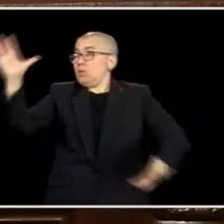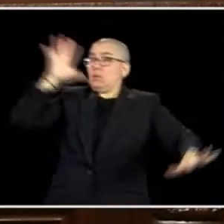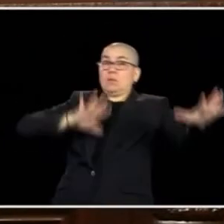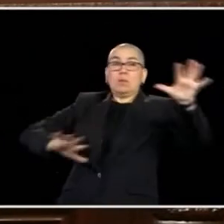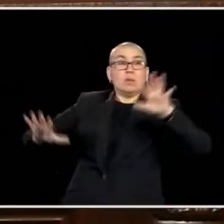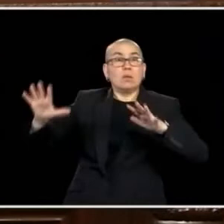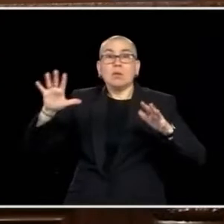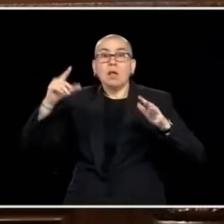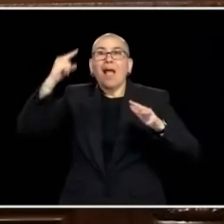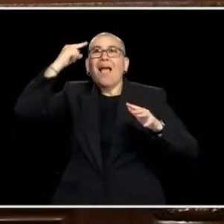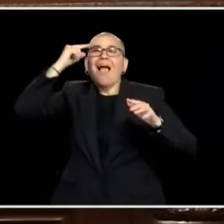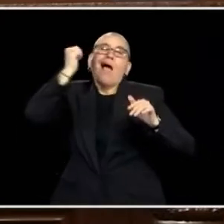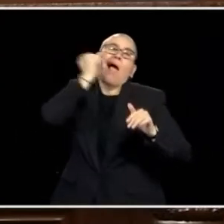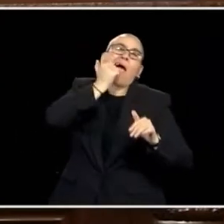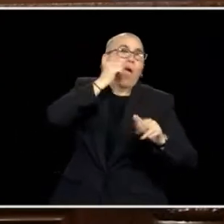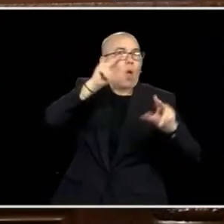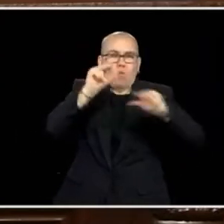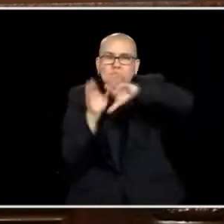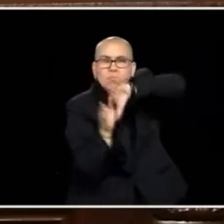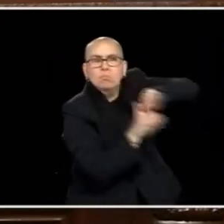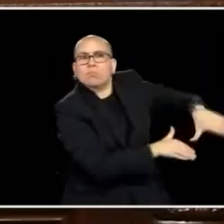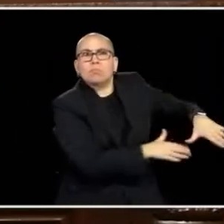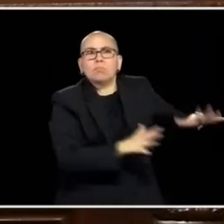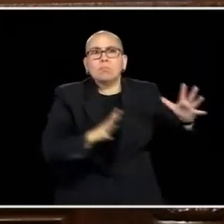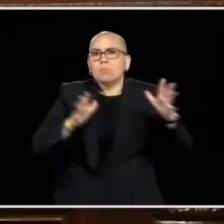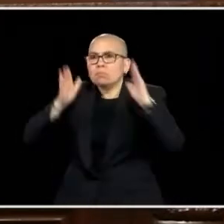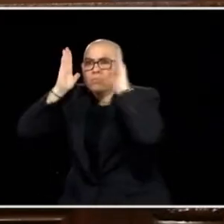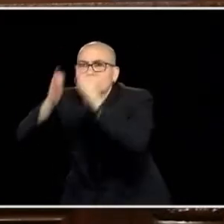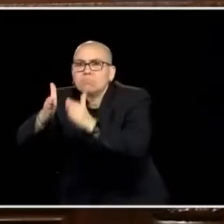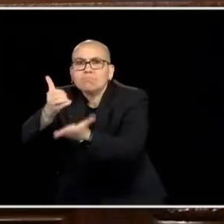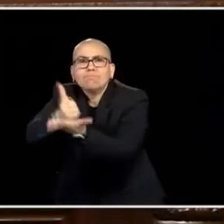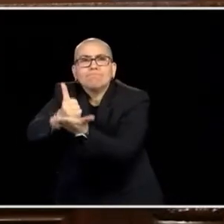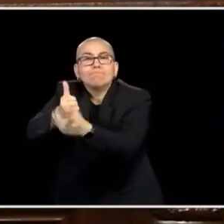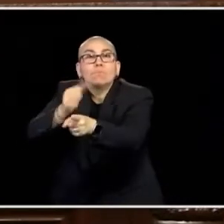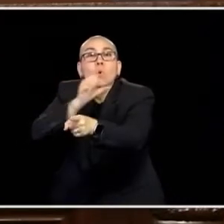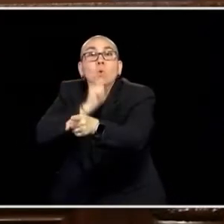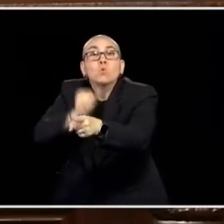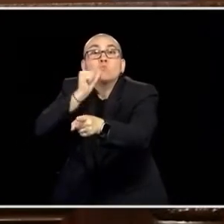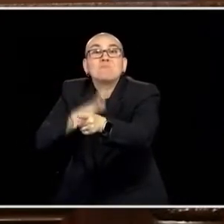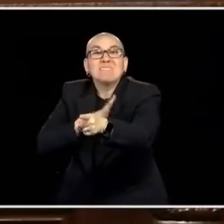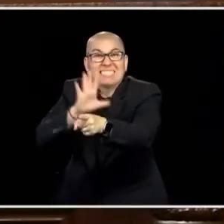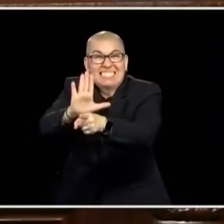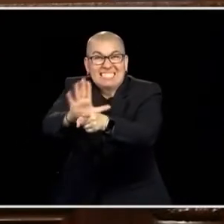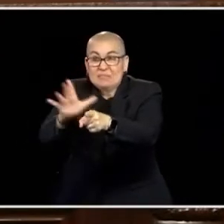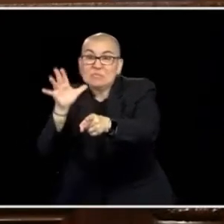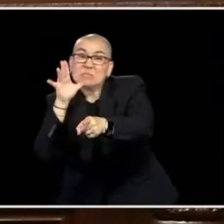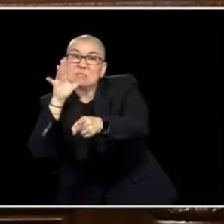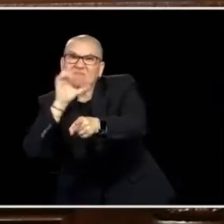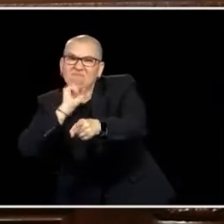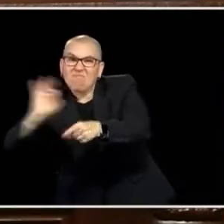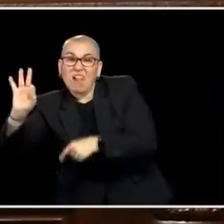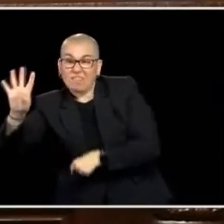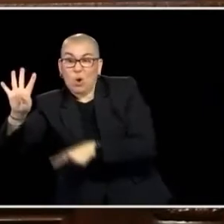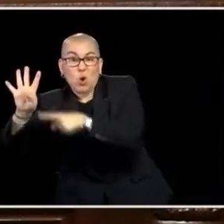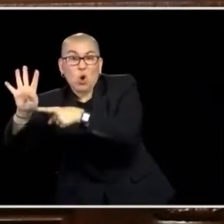REMOVE THE OLDEST CITIZEN OF TAOPE, HER MOTHER, 94-YEAR-OLD, Ms. HUNTLEY,